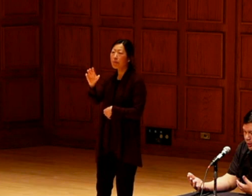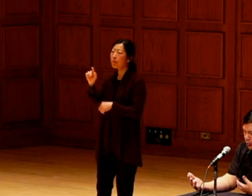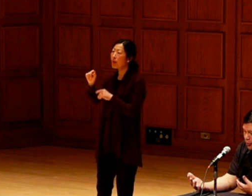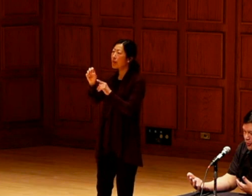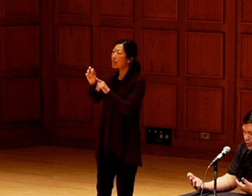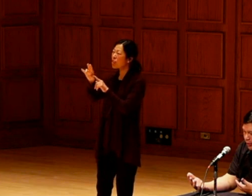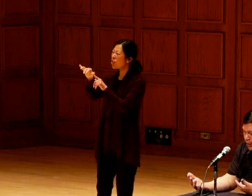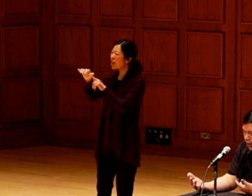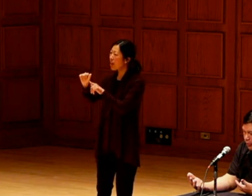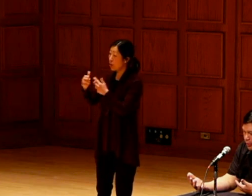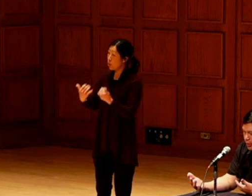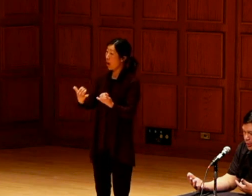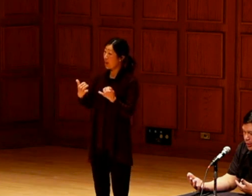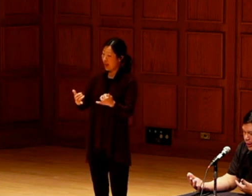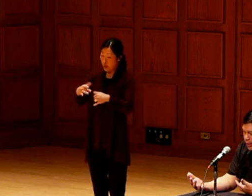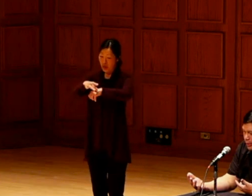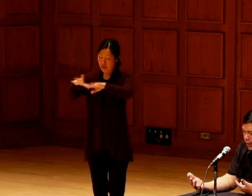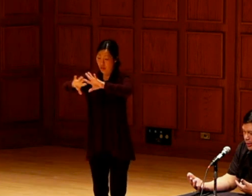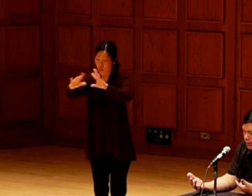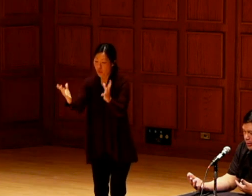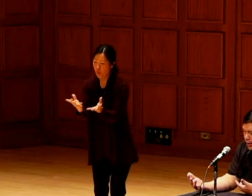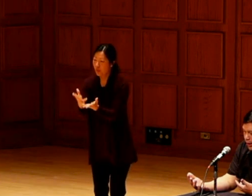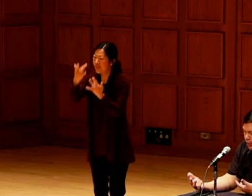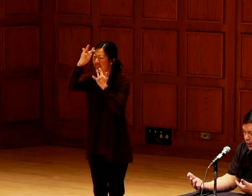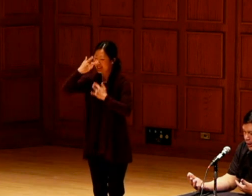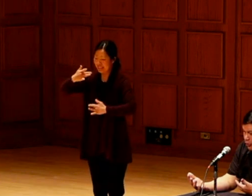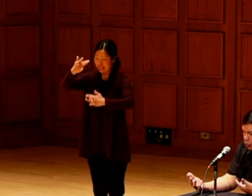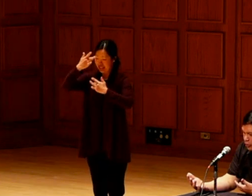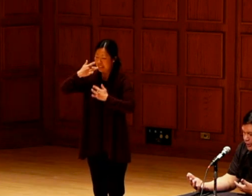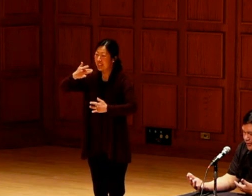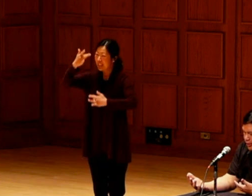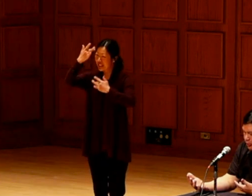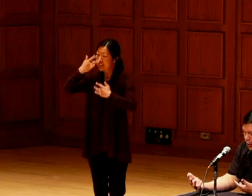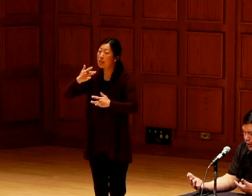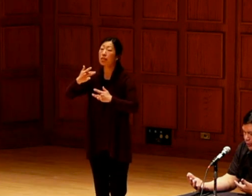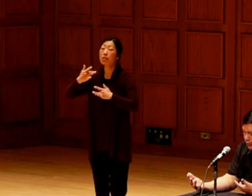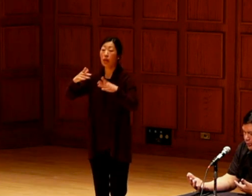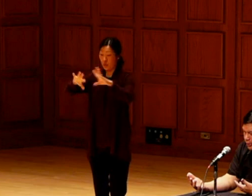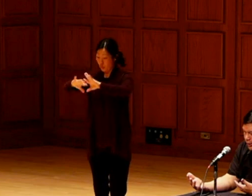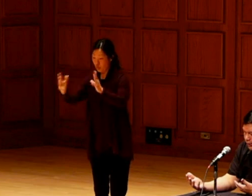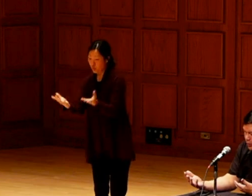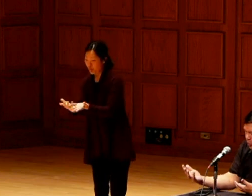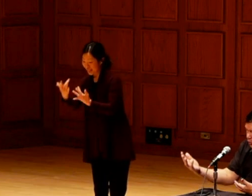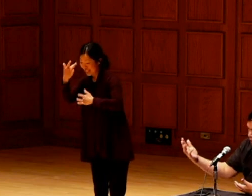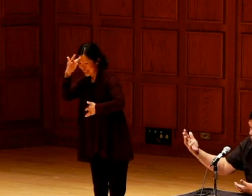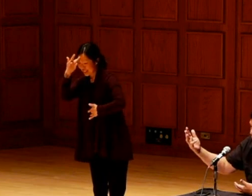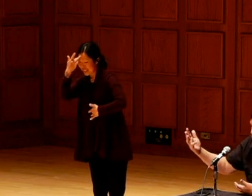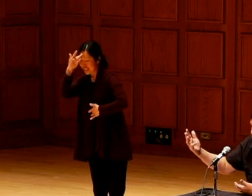We're like the cut bacteria; right? And we're sick right now. The world is sick right now.